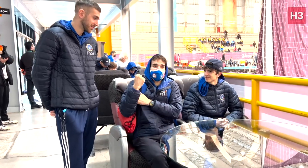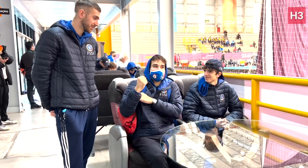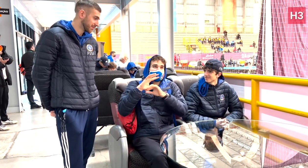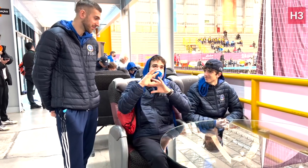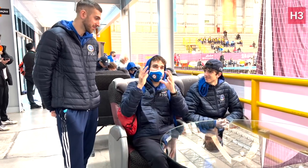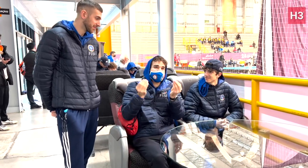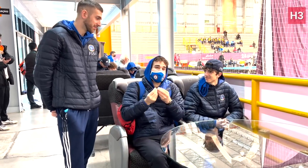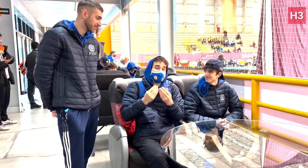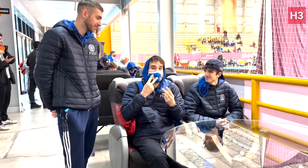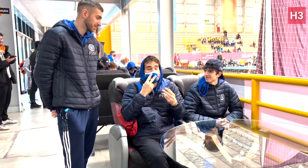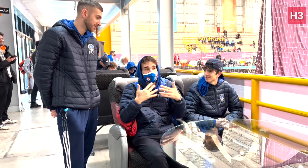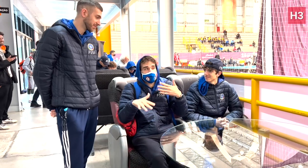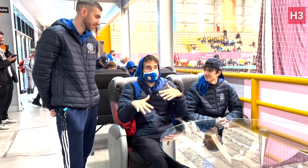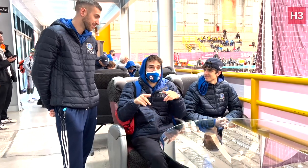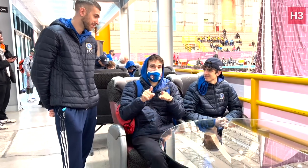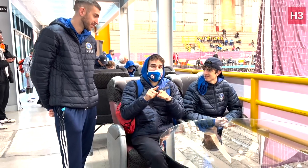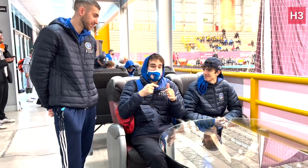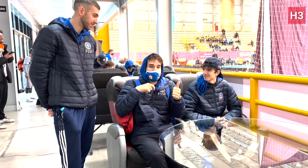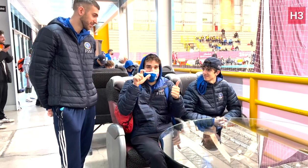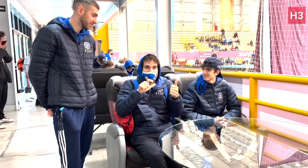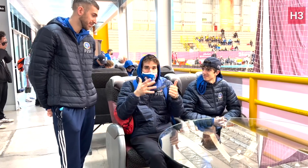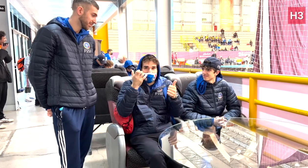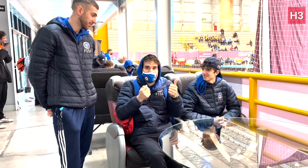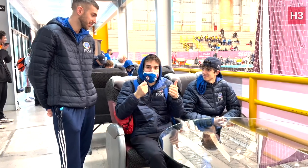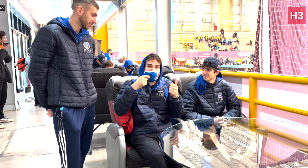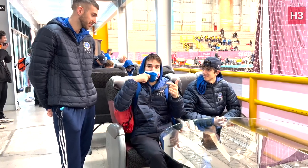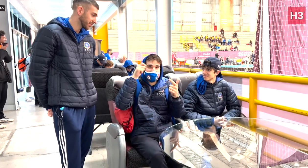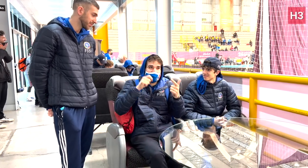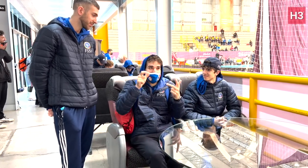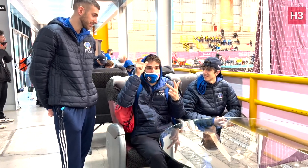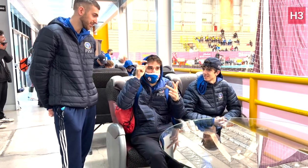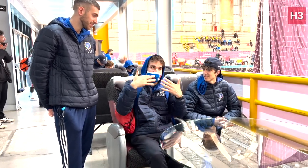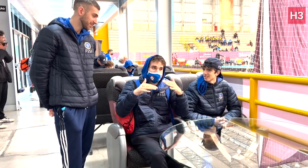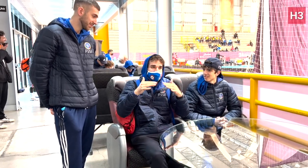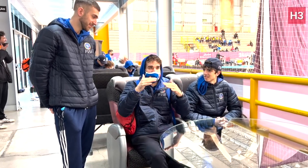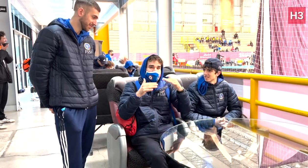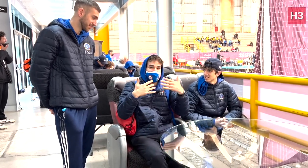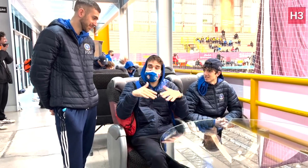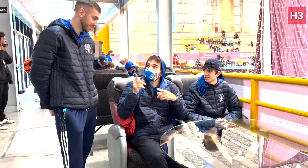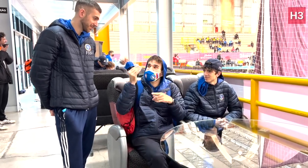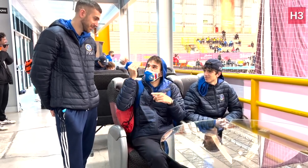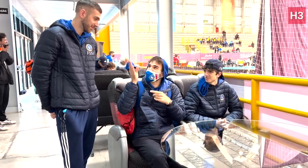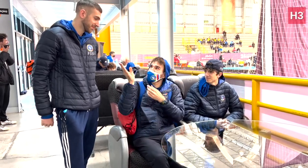the top teams are Italian, Ukrainians, Turkish. What do you think?